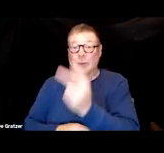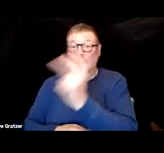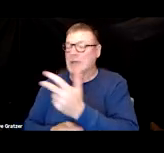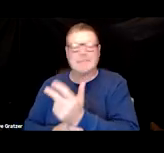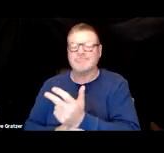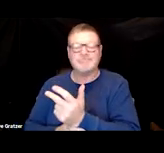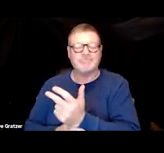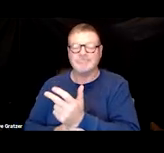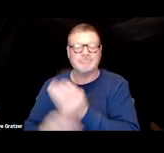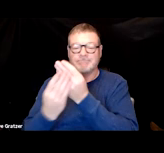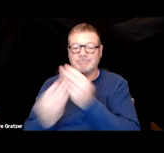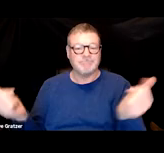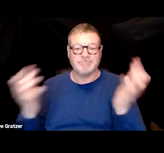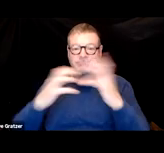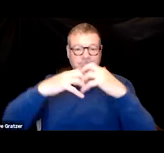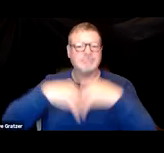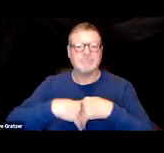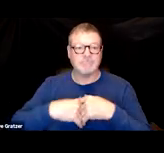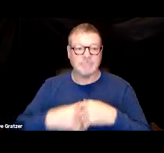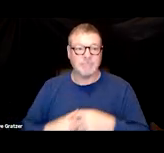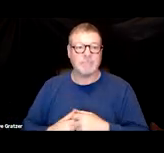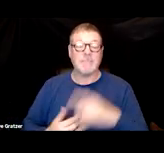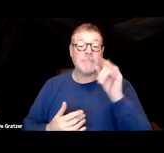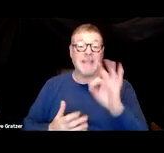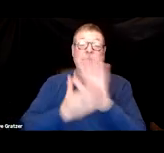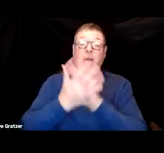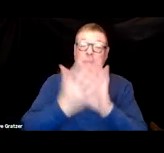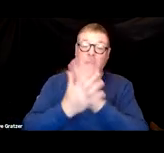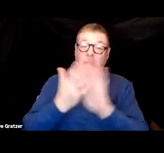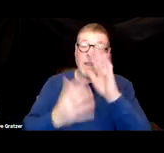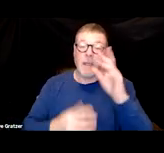So you know, if you're having brain fog and sometimes people with fibromyalgia